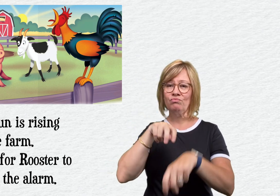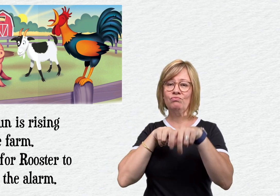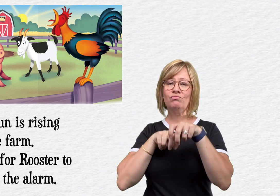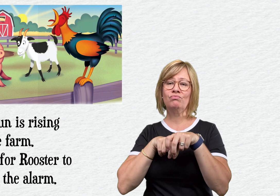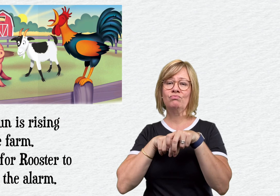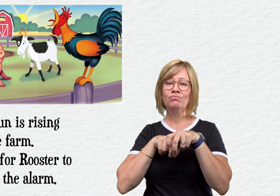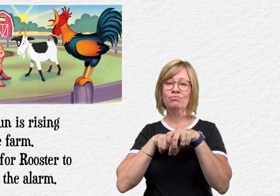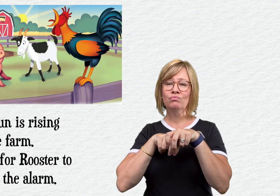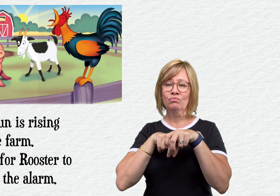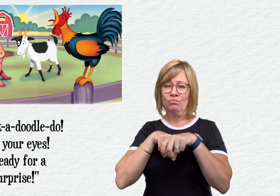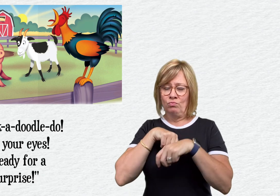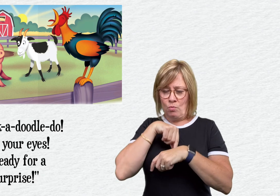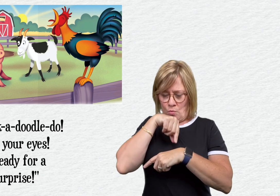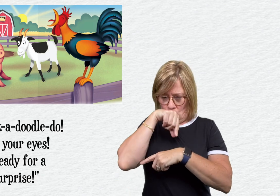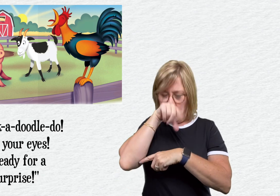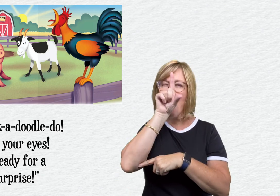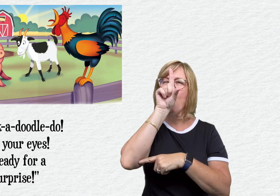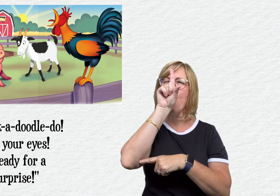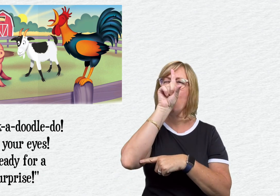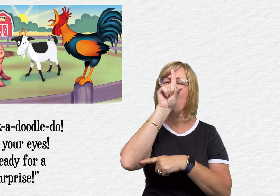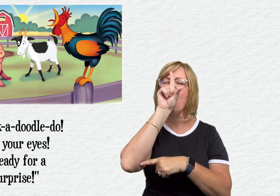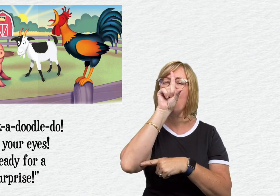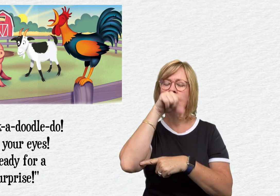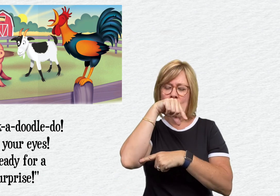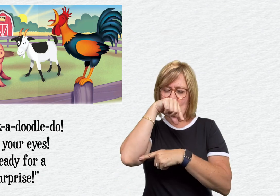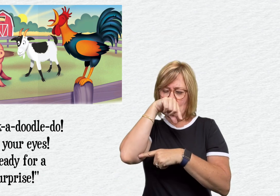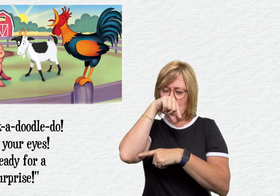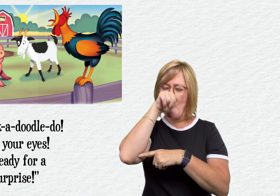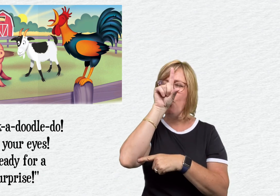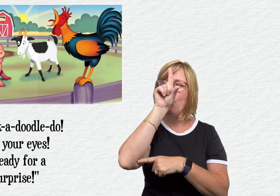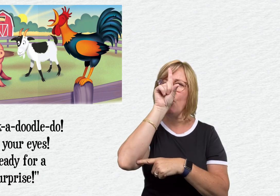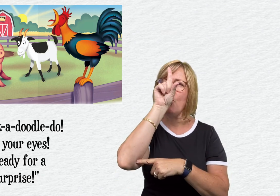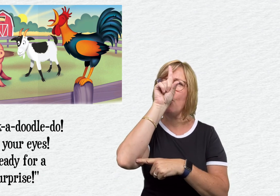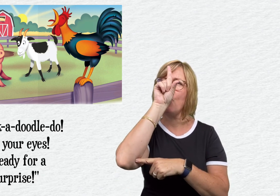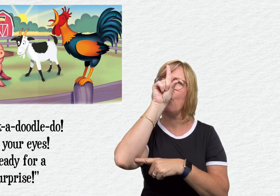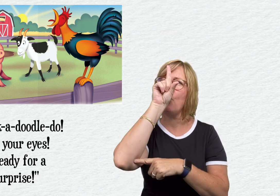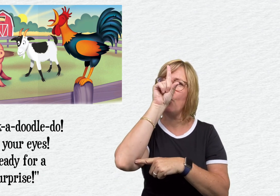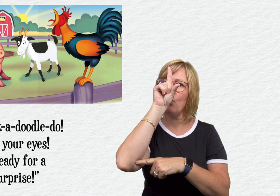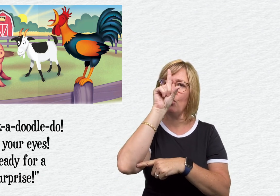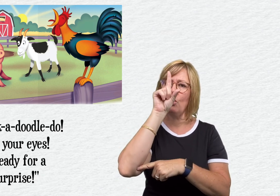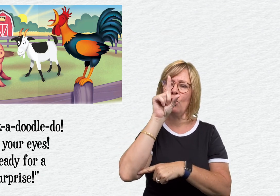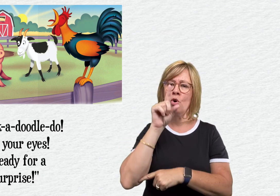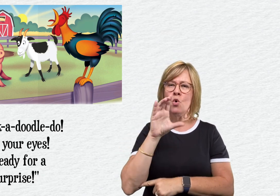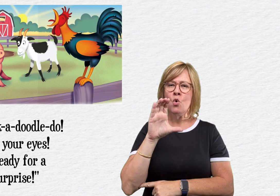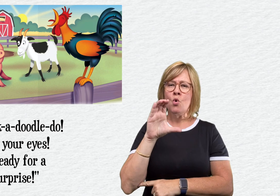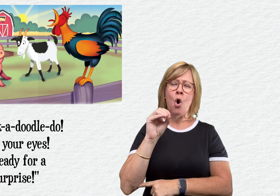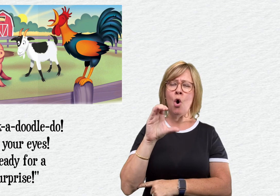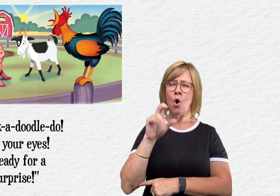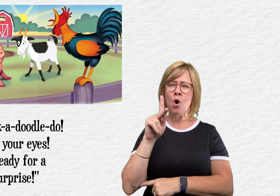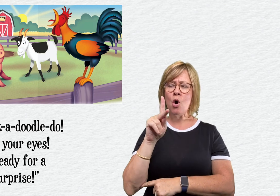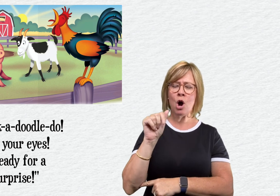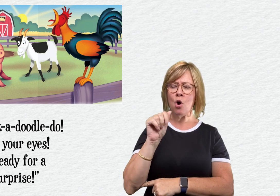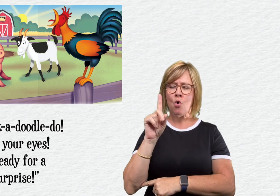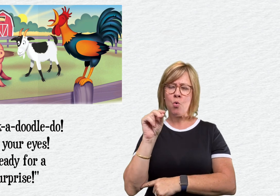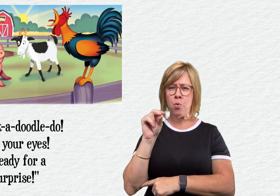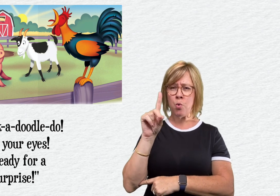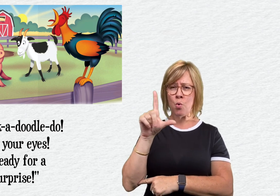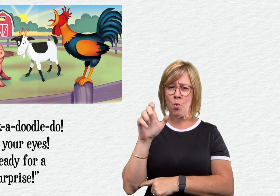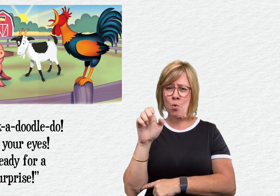Time for Rooster to sound the alarm. Cock-a-doodle-do!